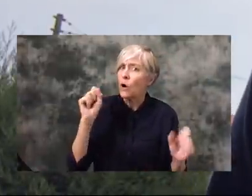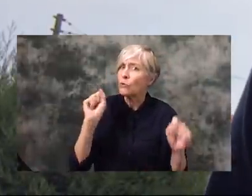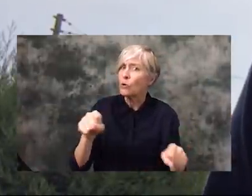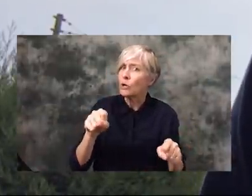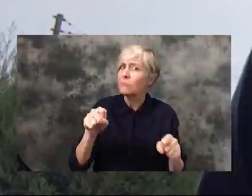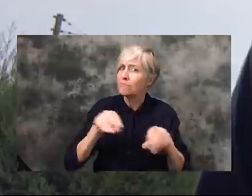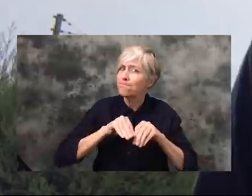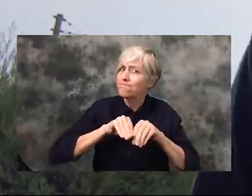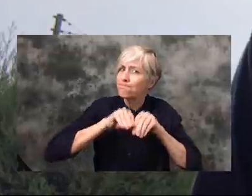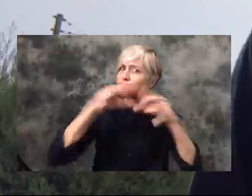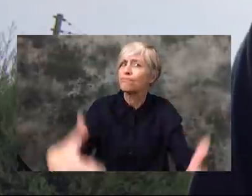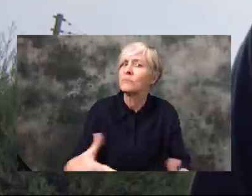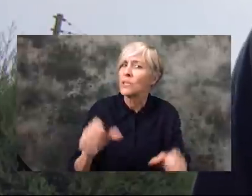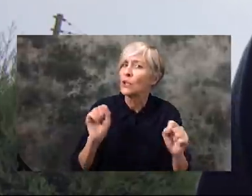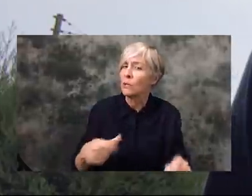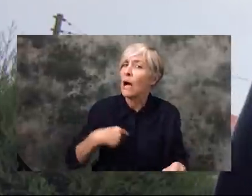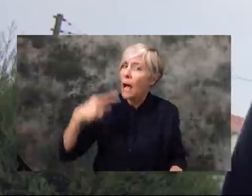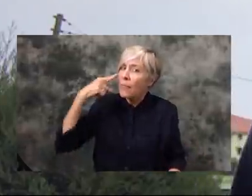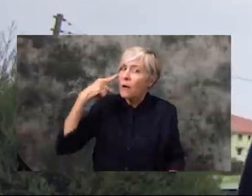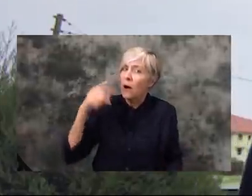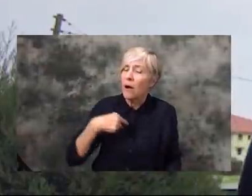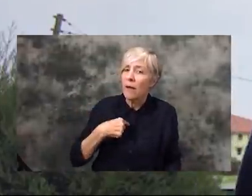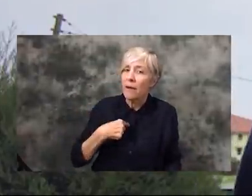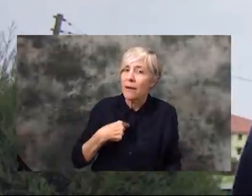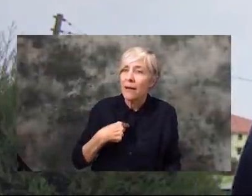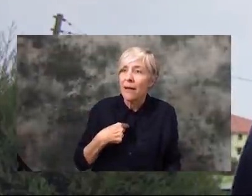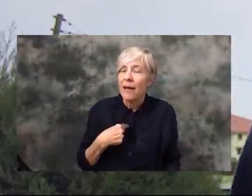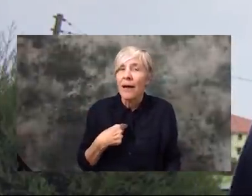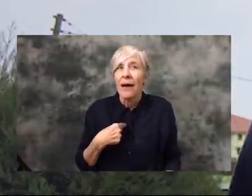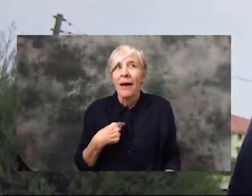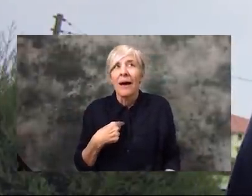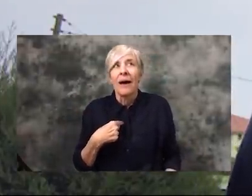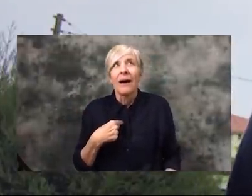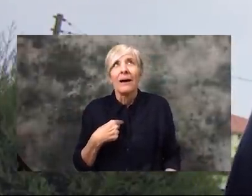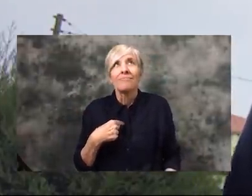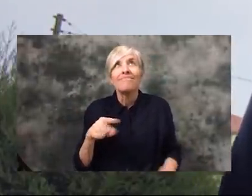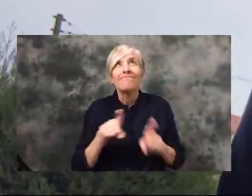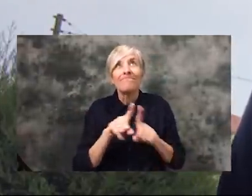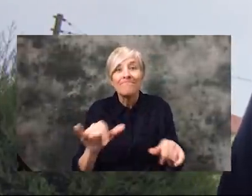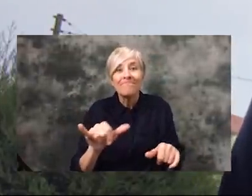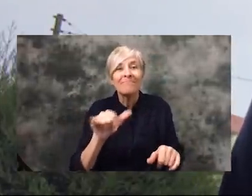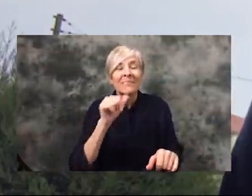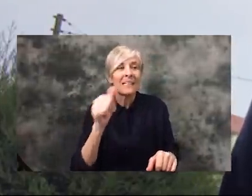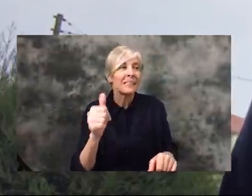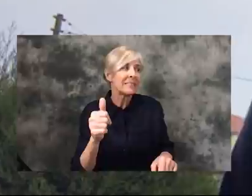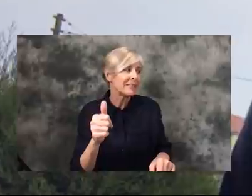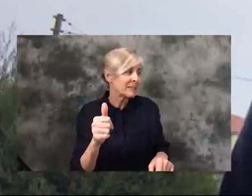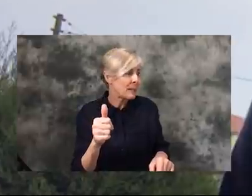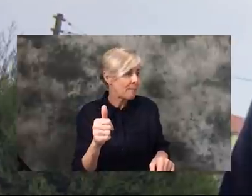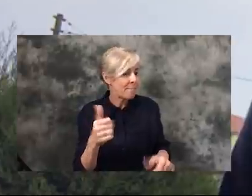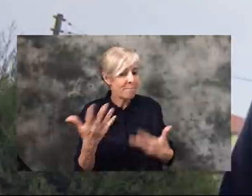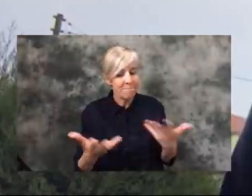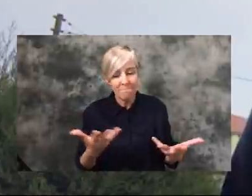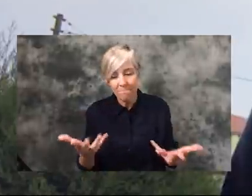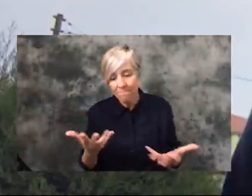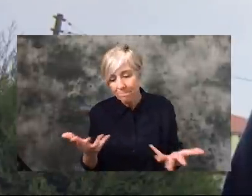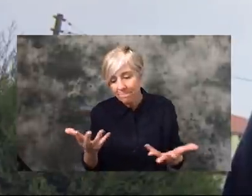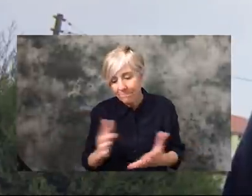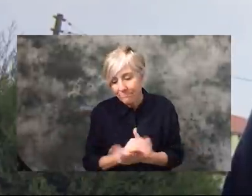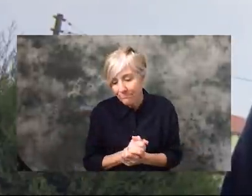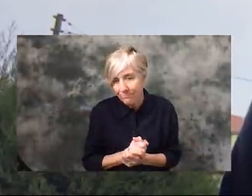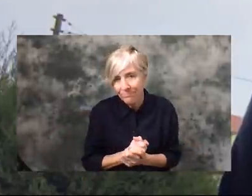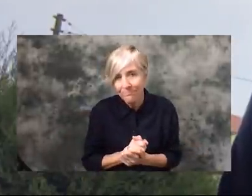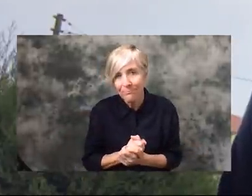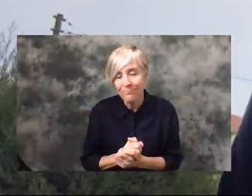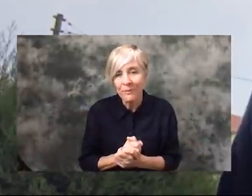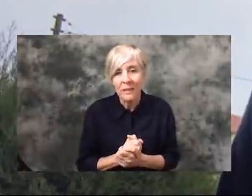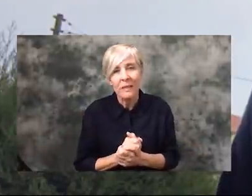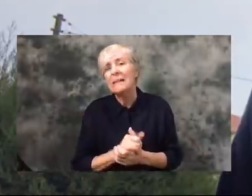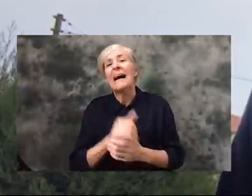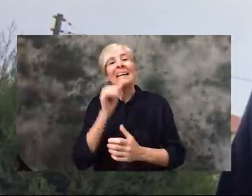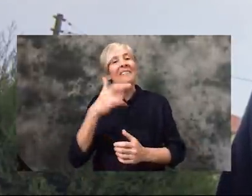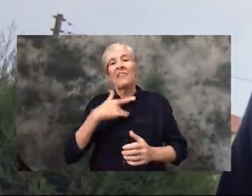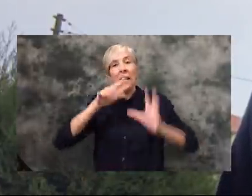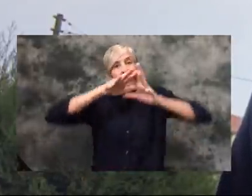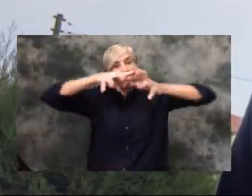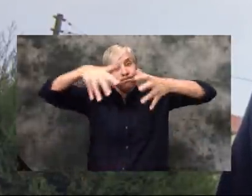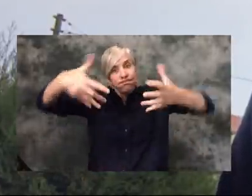be, this could be the big one. But it didn't really strike me as as a global